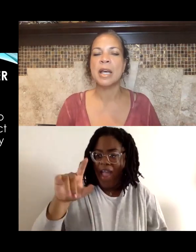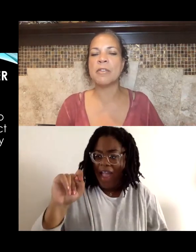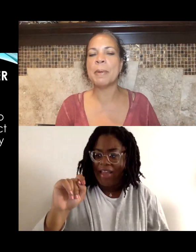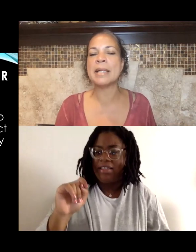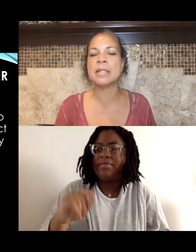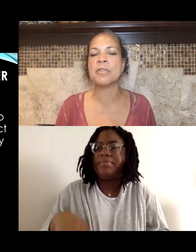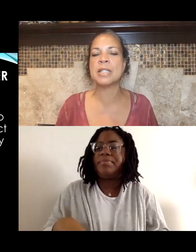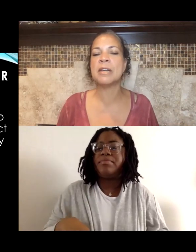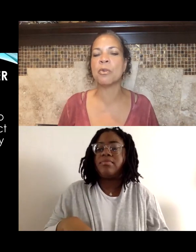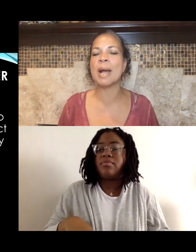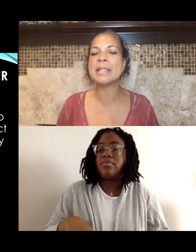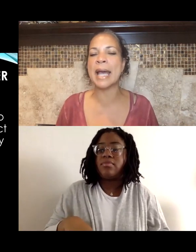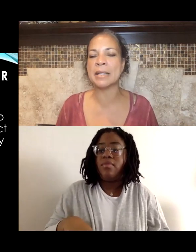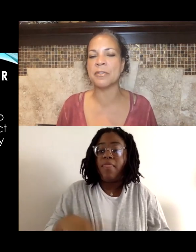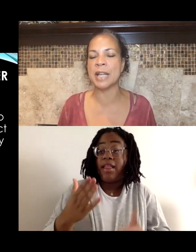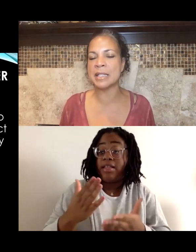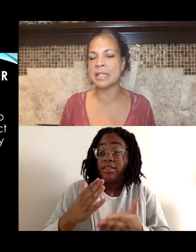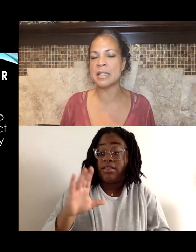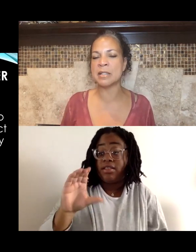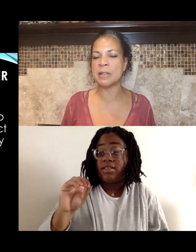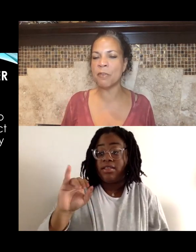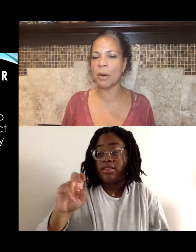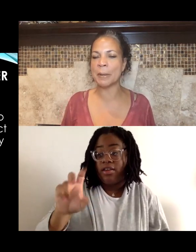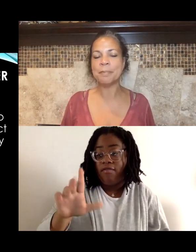of the passage of the Civil Rights Act of 1964.